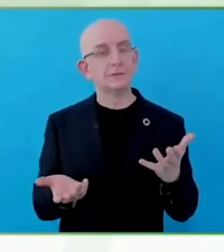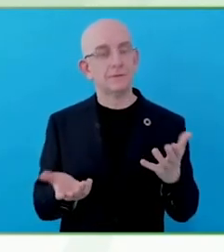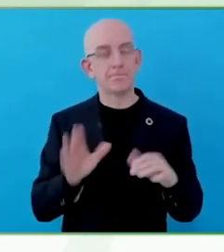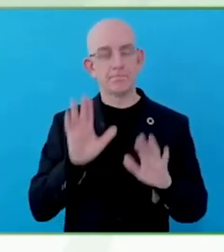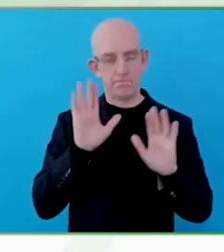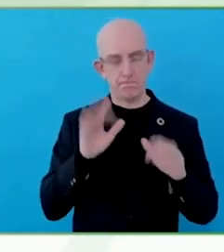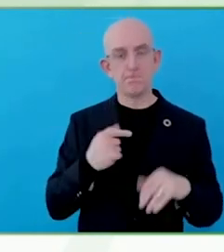value.